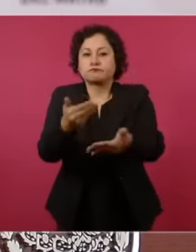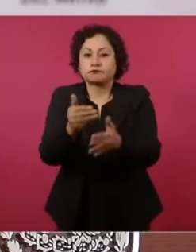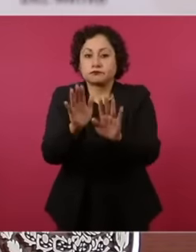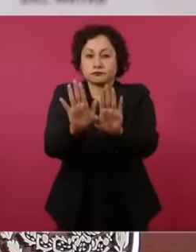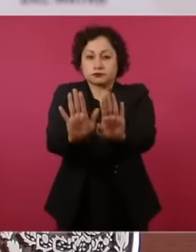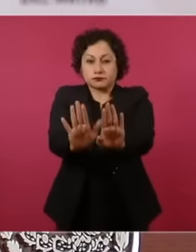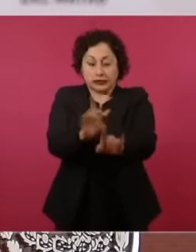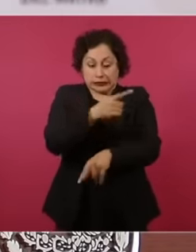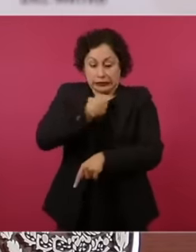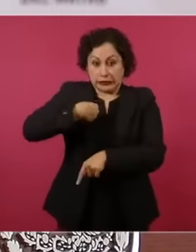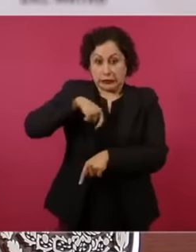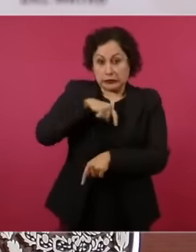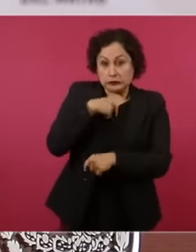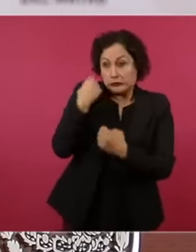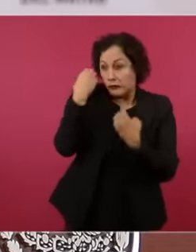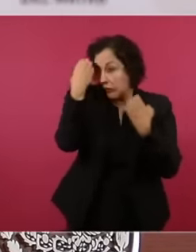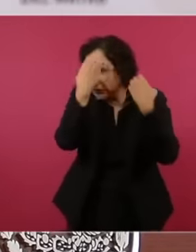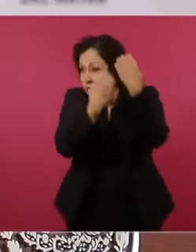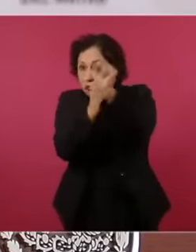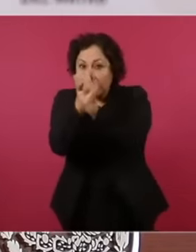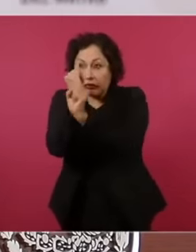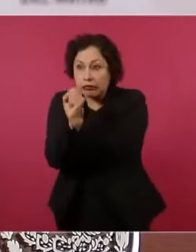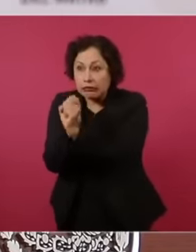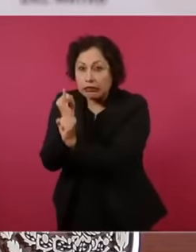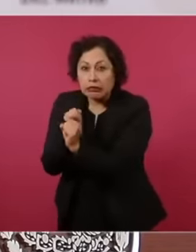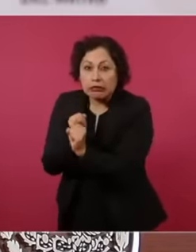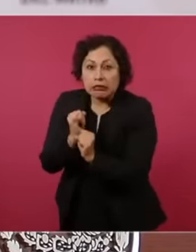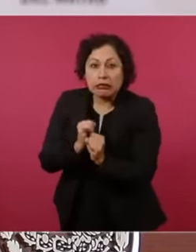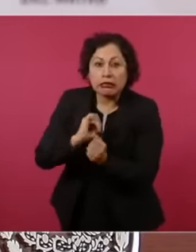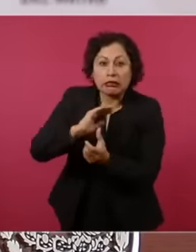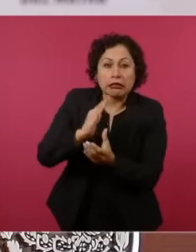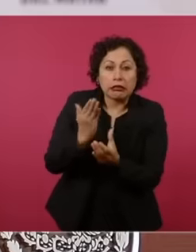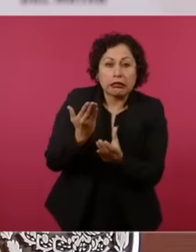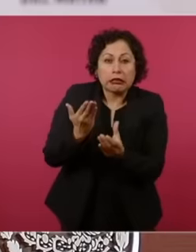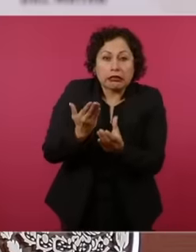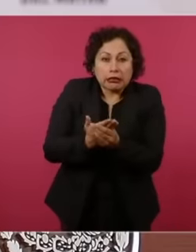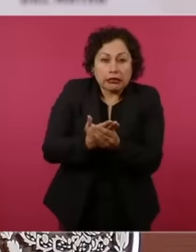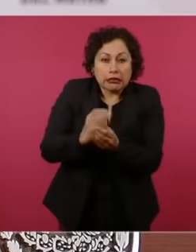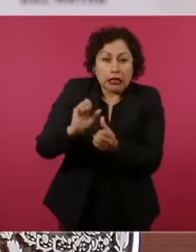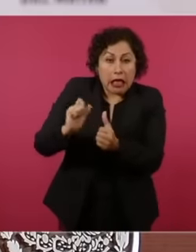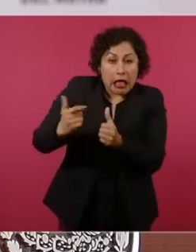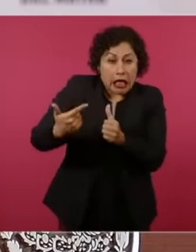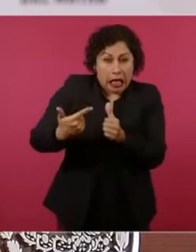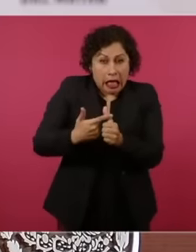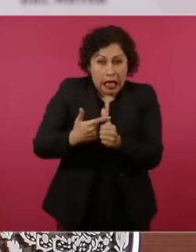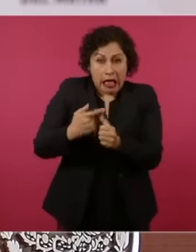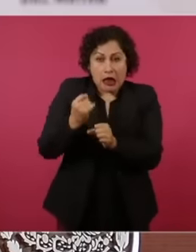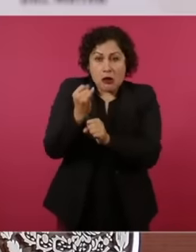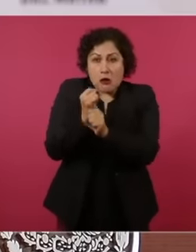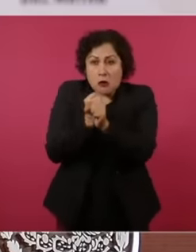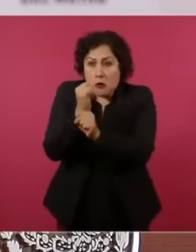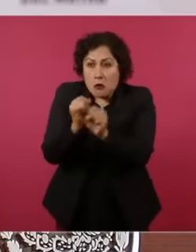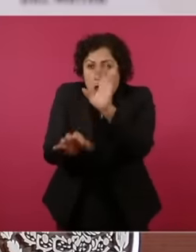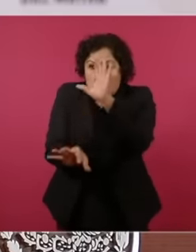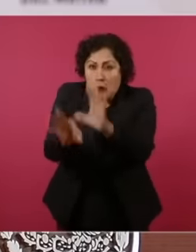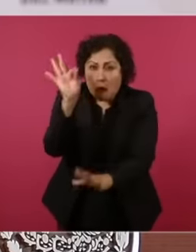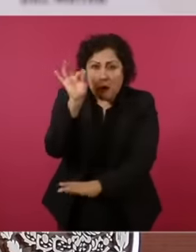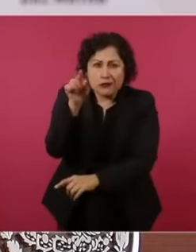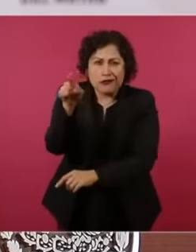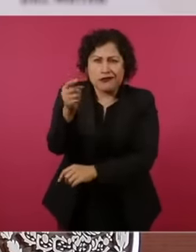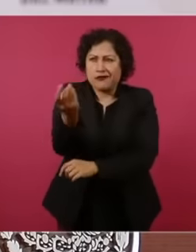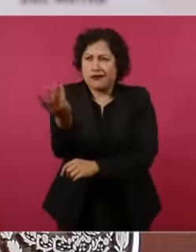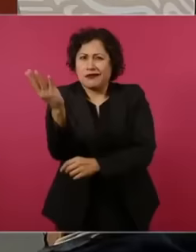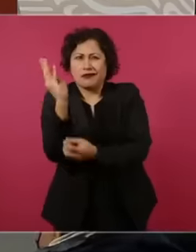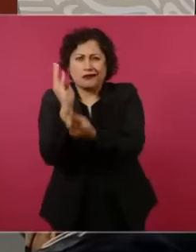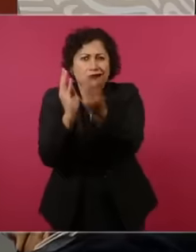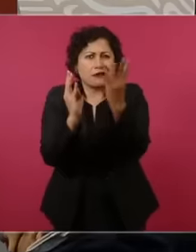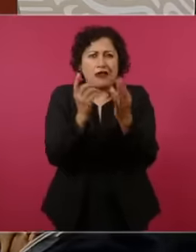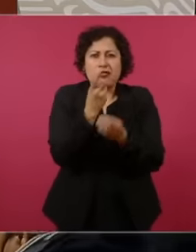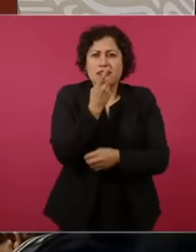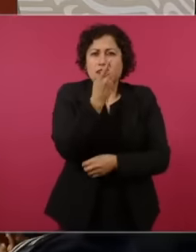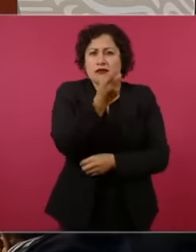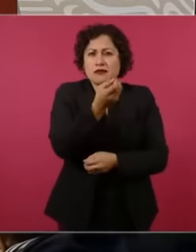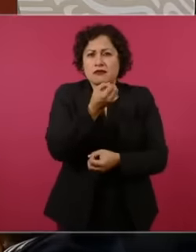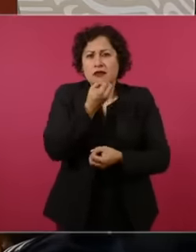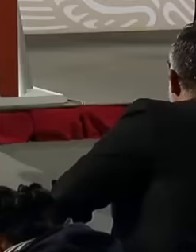records nor do we keep any files in relation to what they say they express ooo in some way